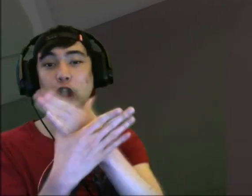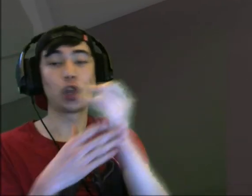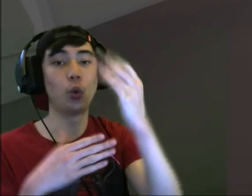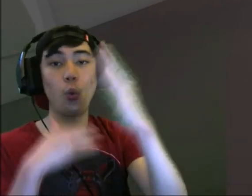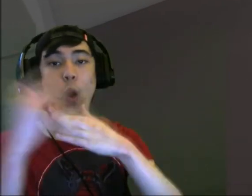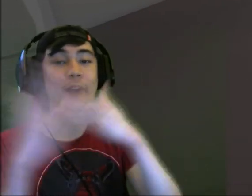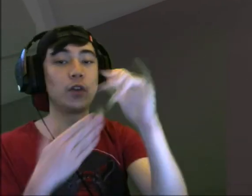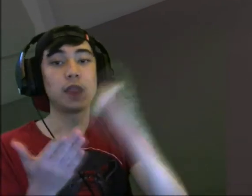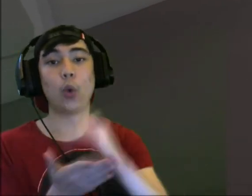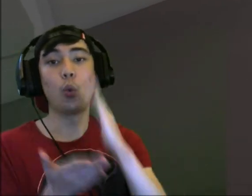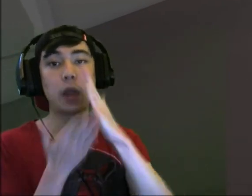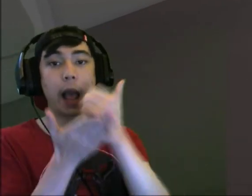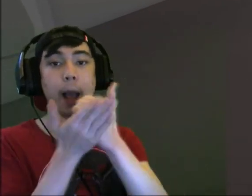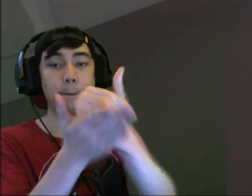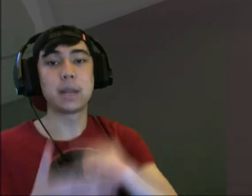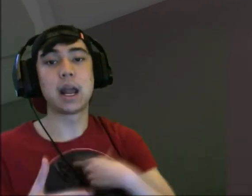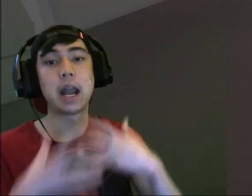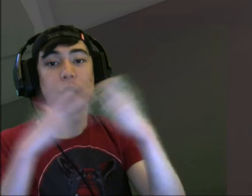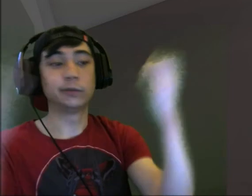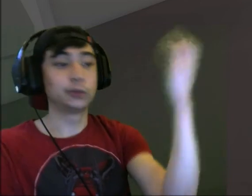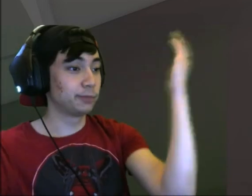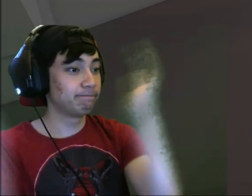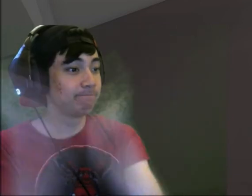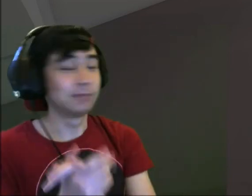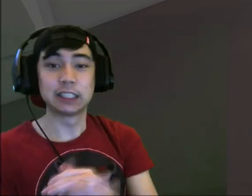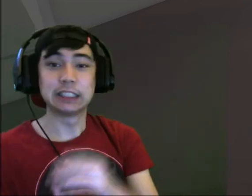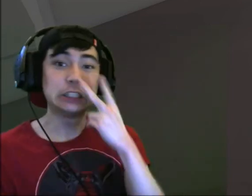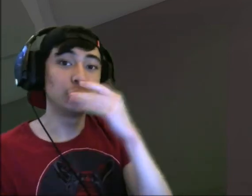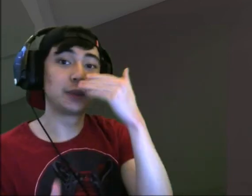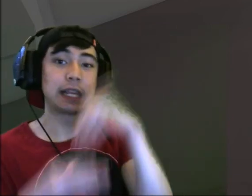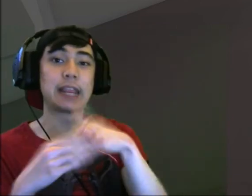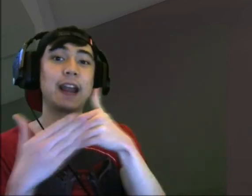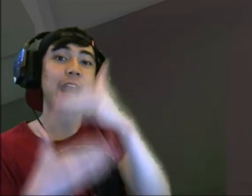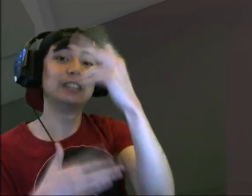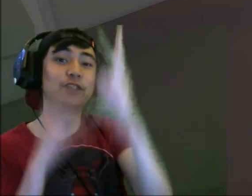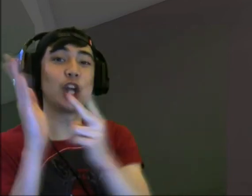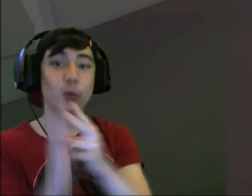or whatever that will help me a lot See you in the next video